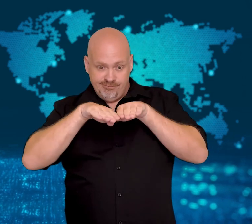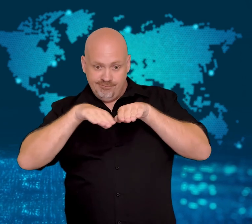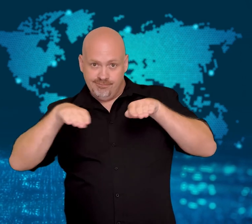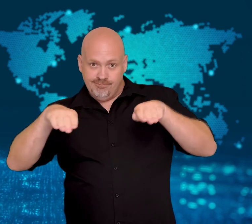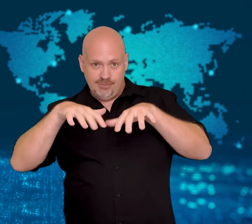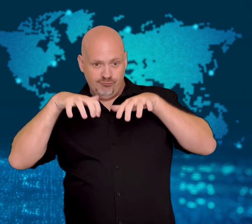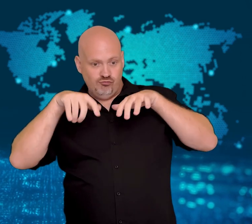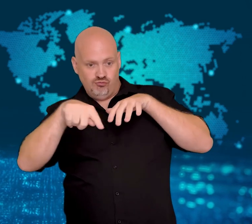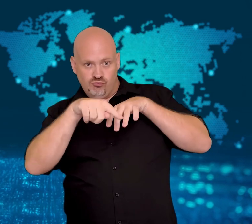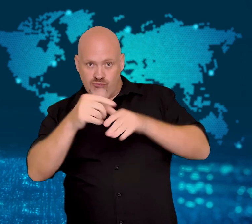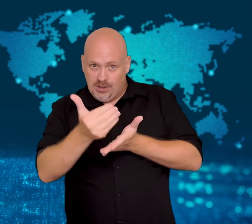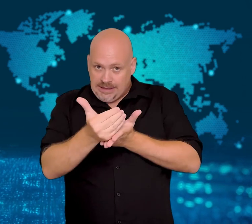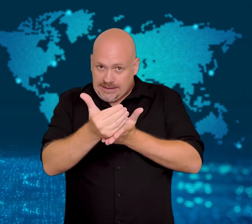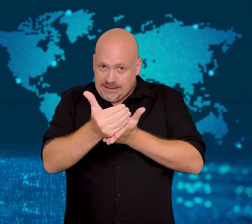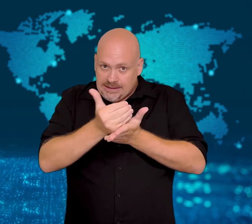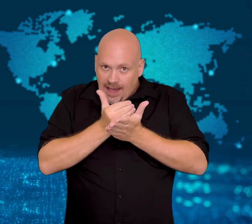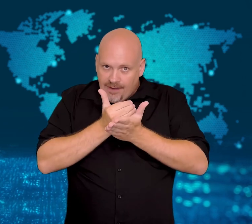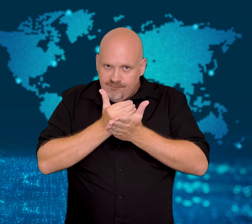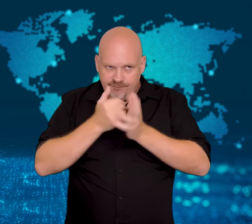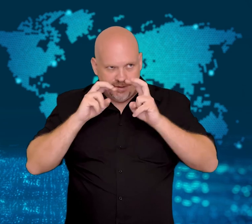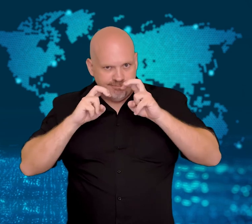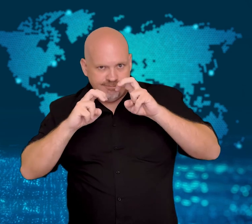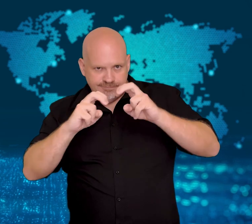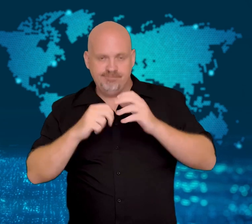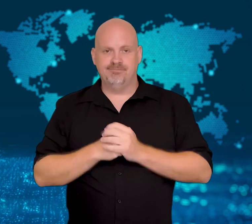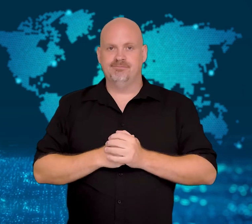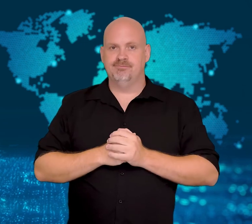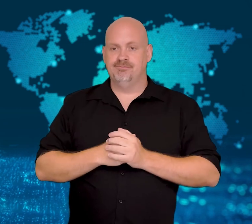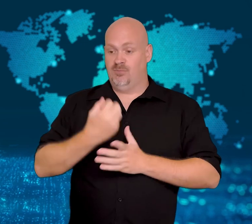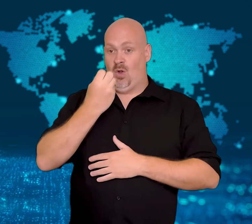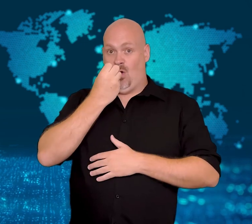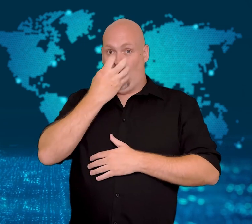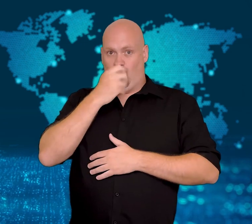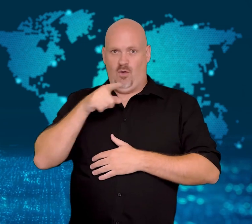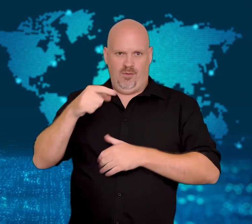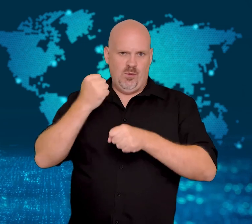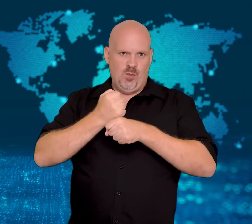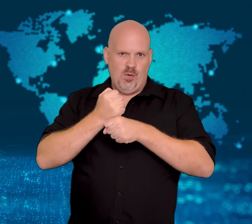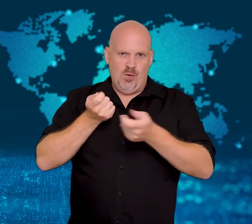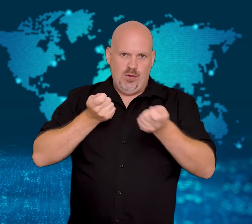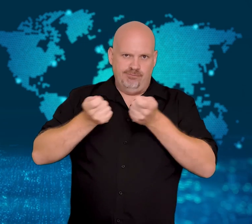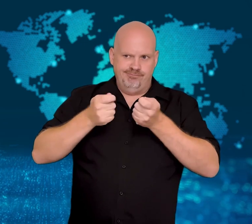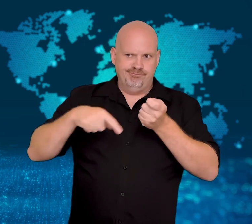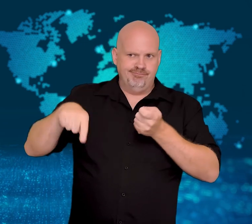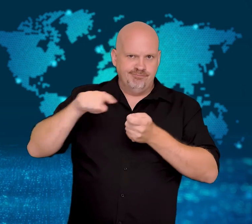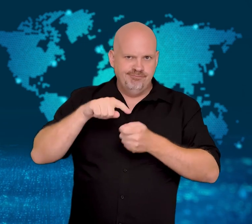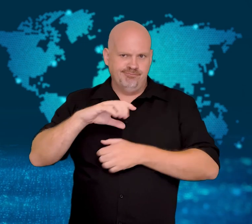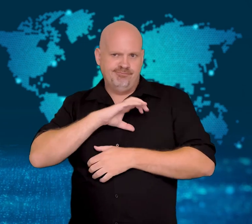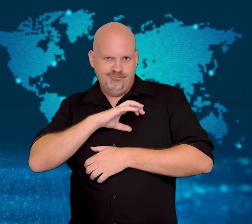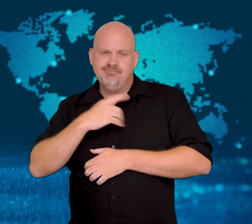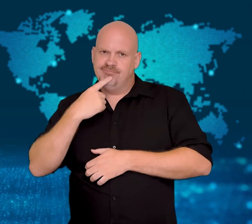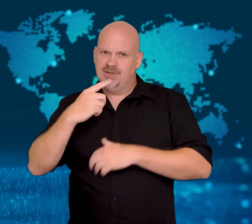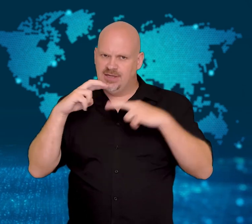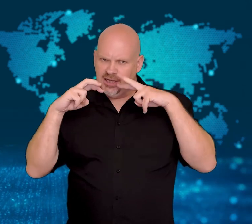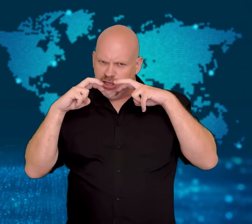the stage structure has been proven safe.